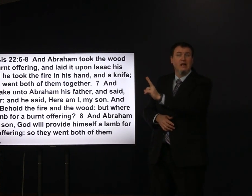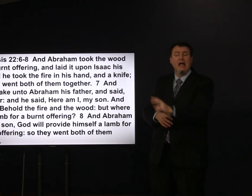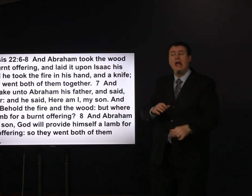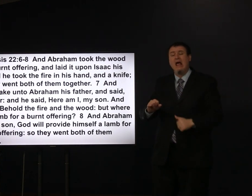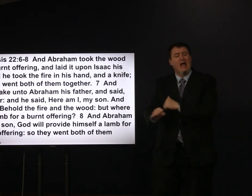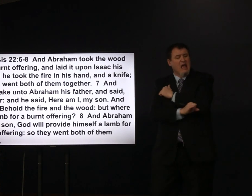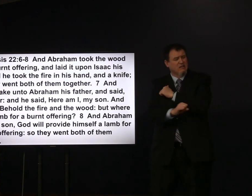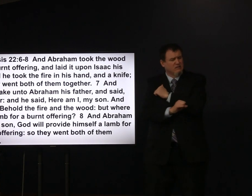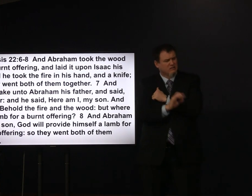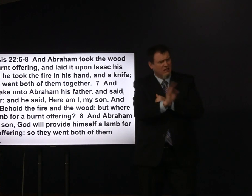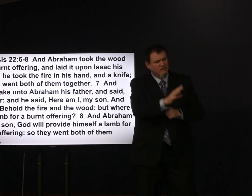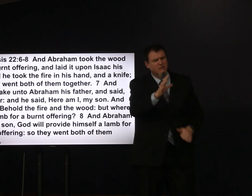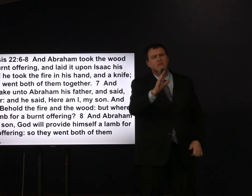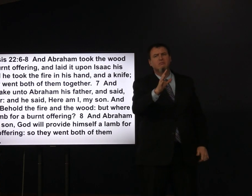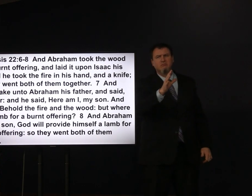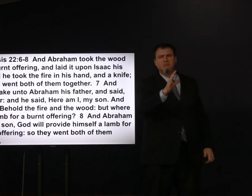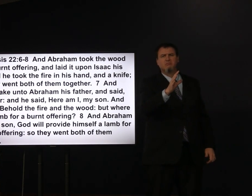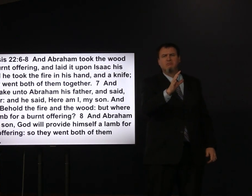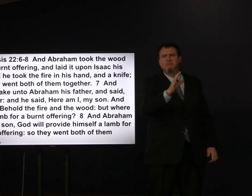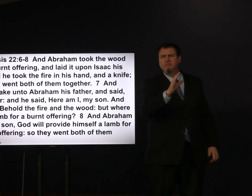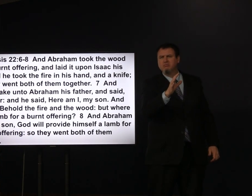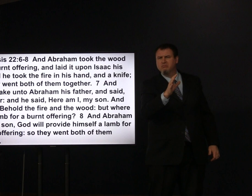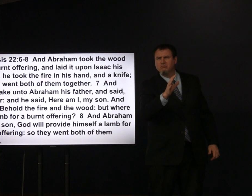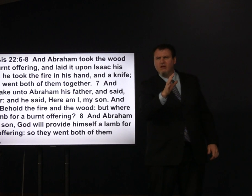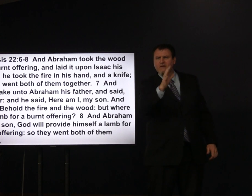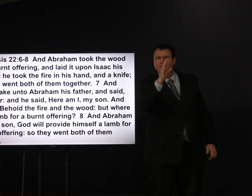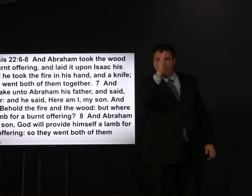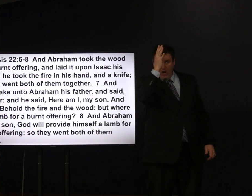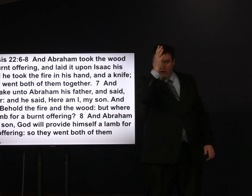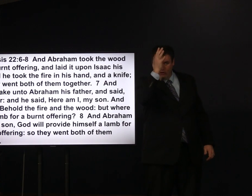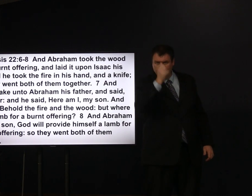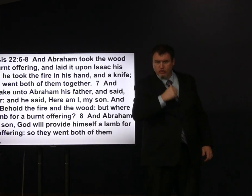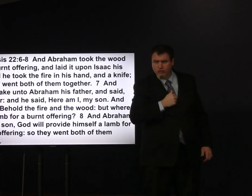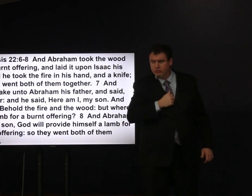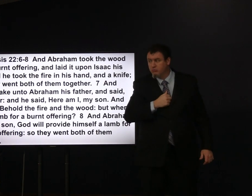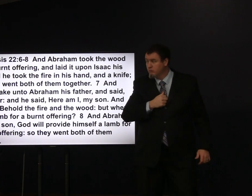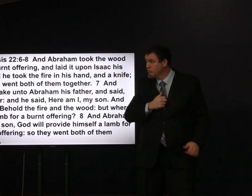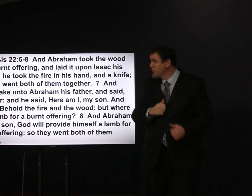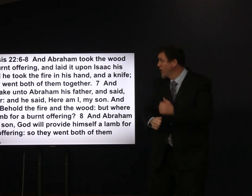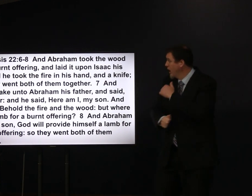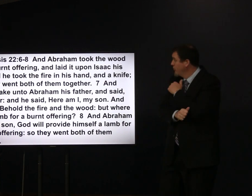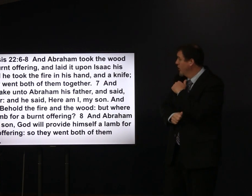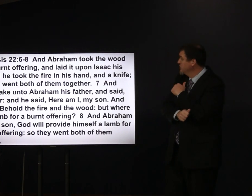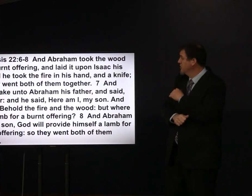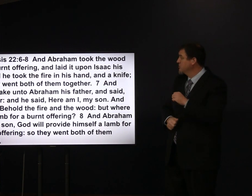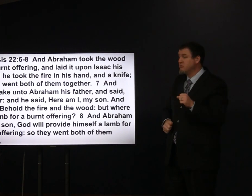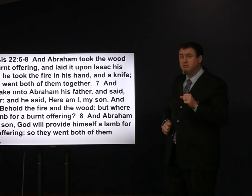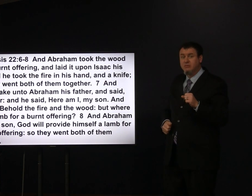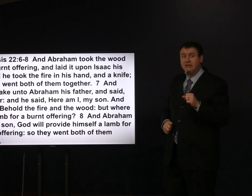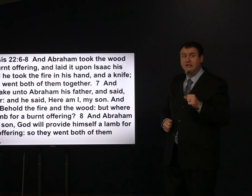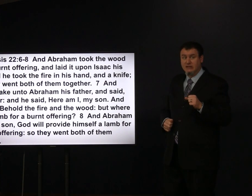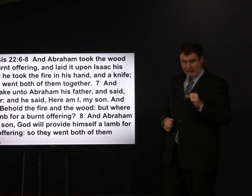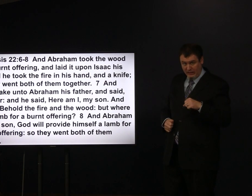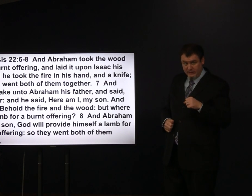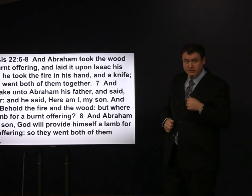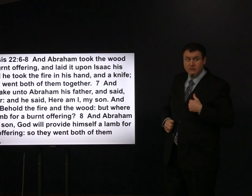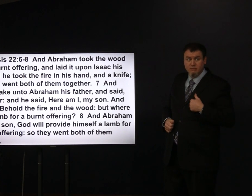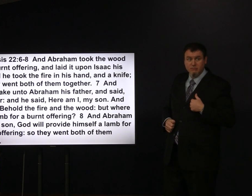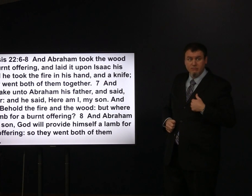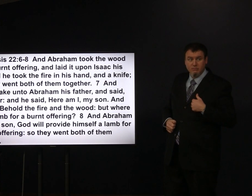and the they went both of them together and Isaac spoken to Abraham his father and said my father